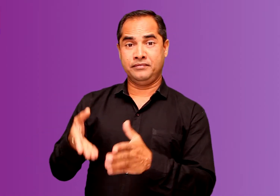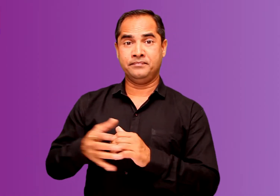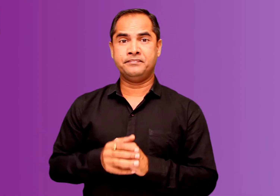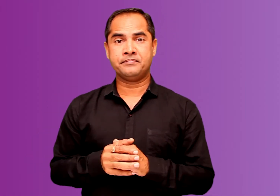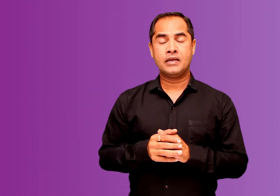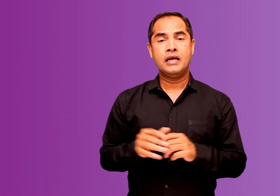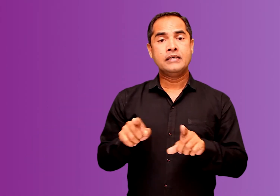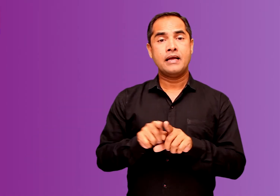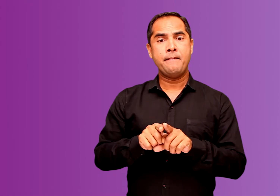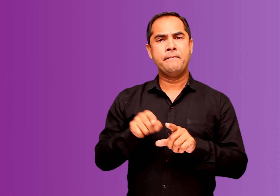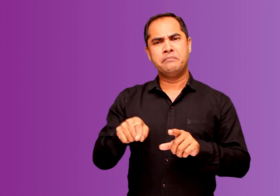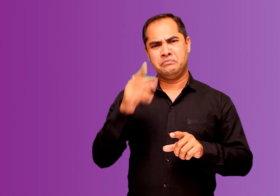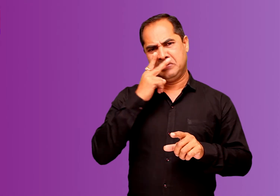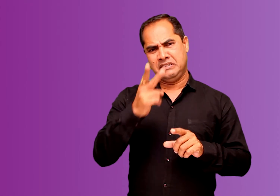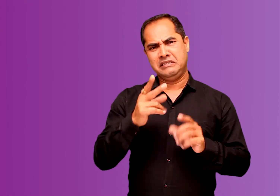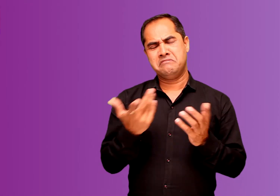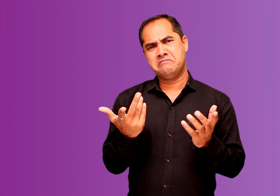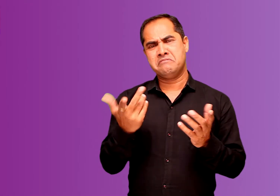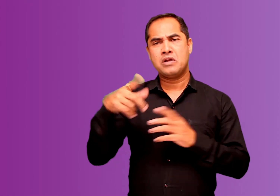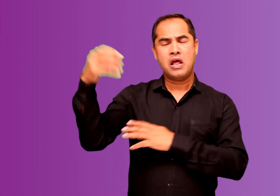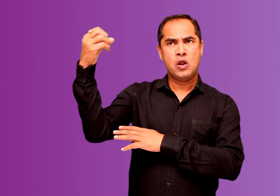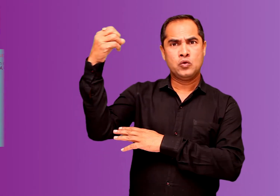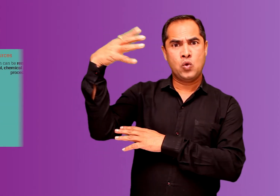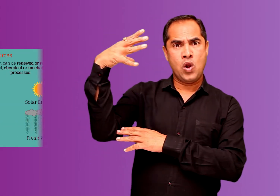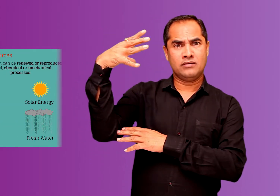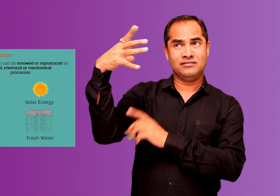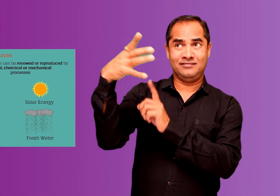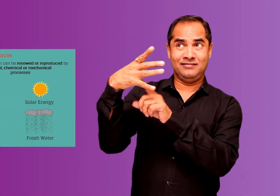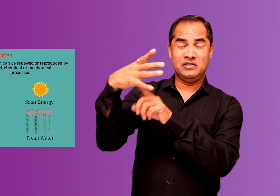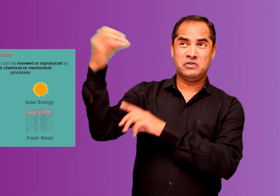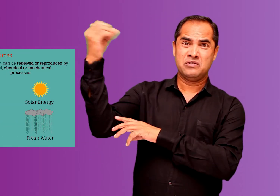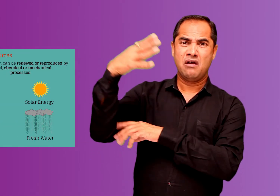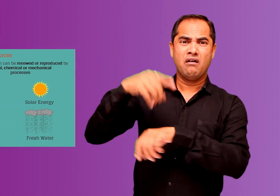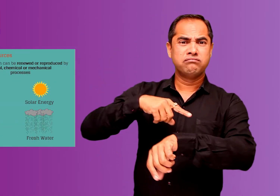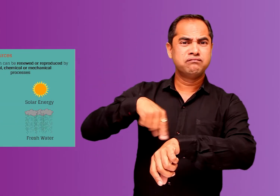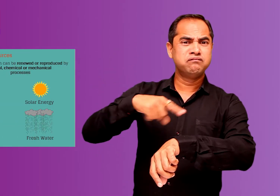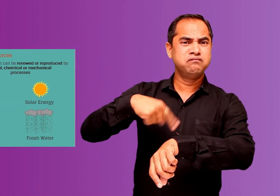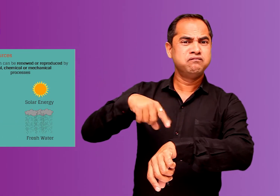these resources would last forever or would exhaust one day. For example -